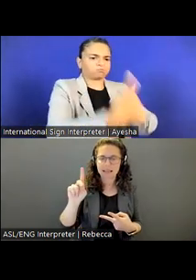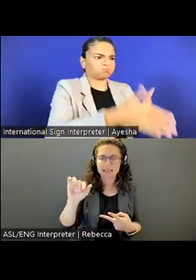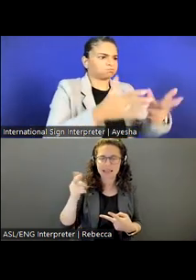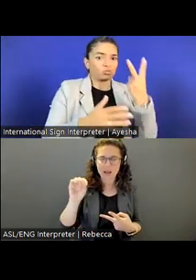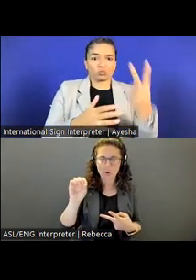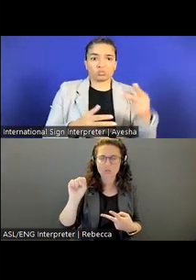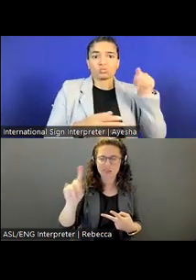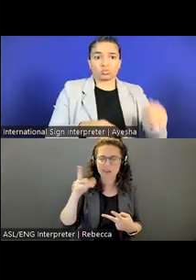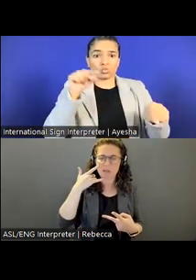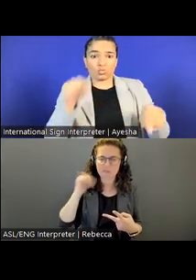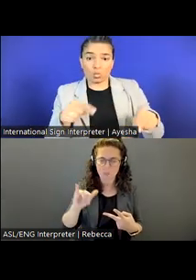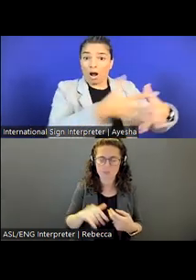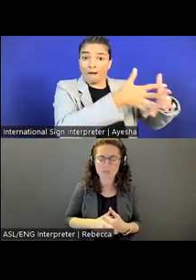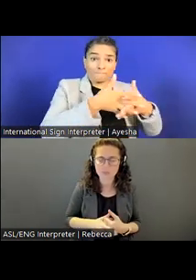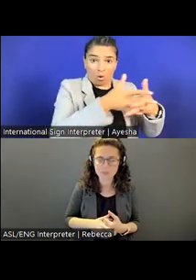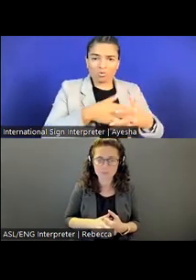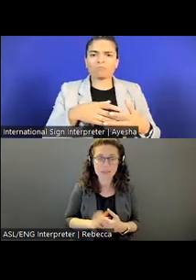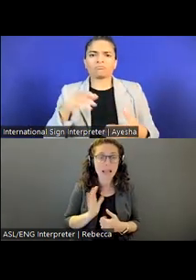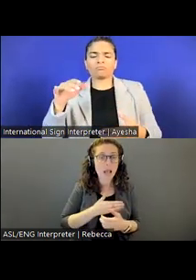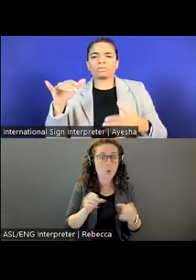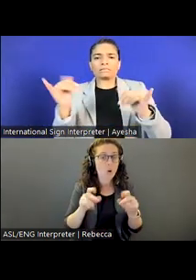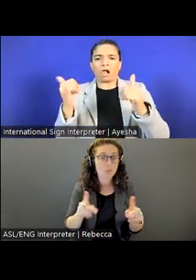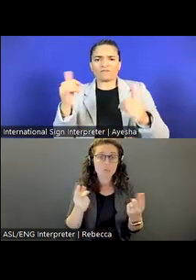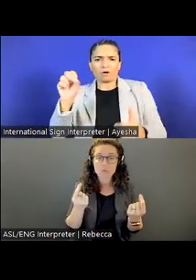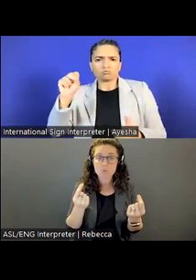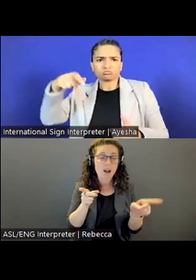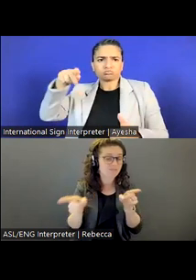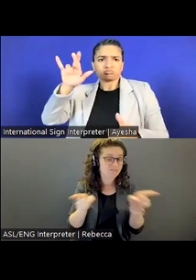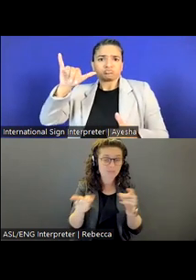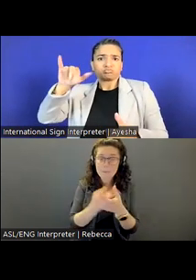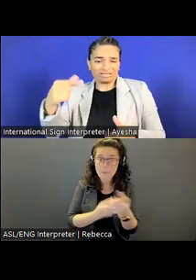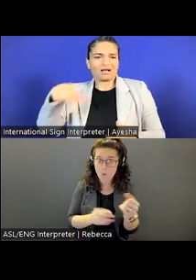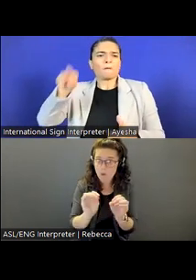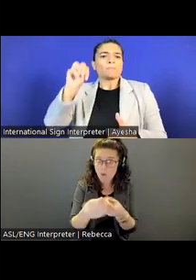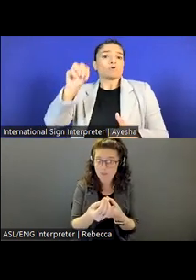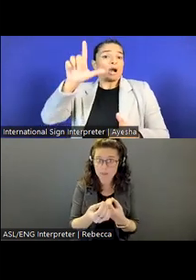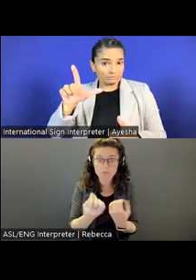Our opportunities really span to be either office. Sometimes it's open to either one.